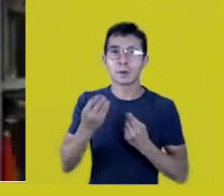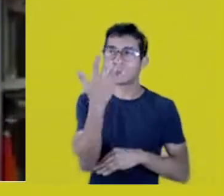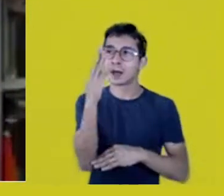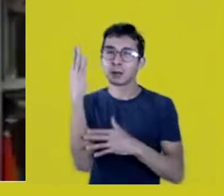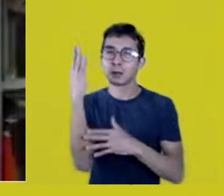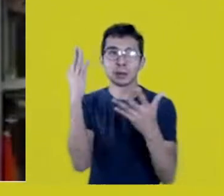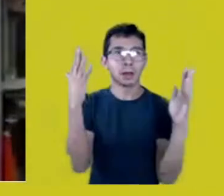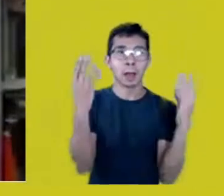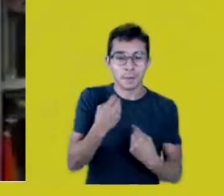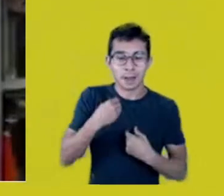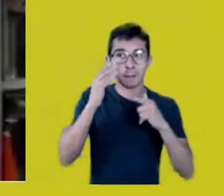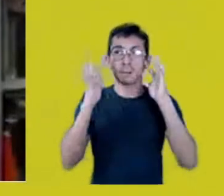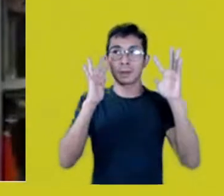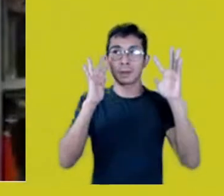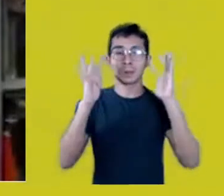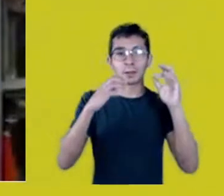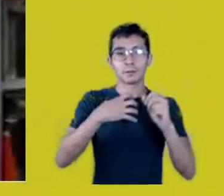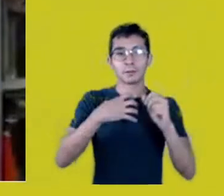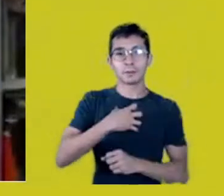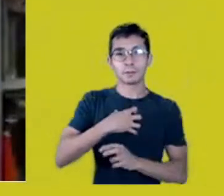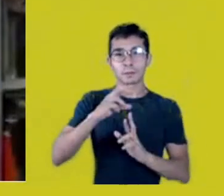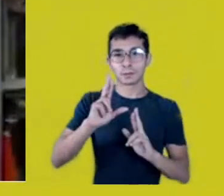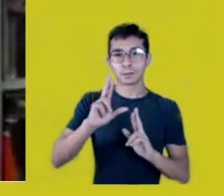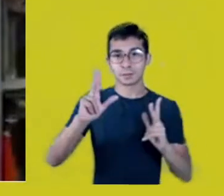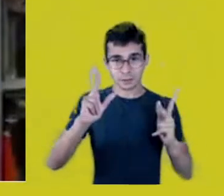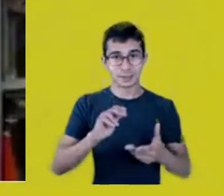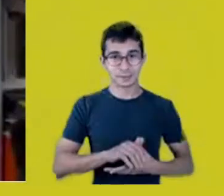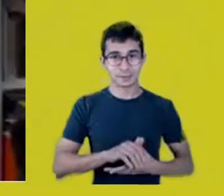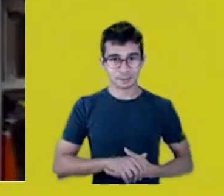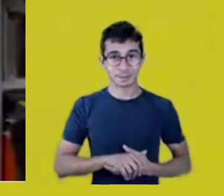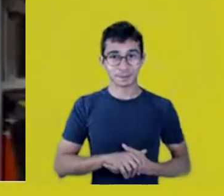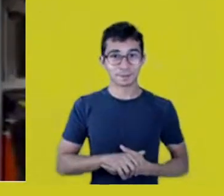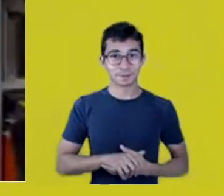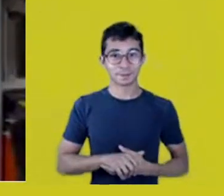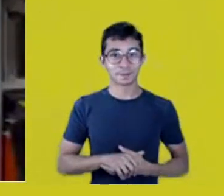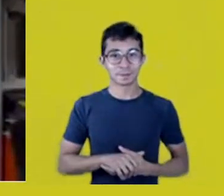So, it was from that image that I thought